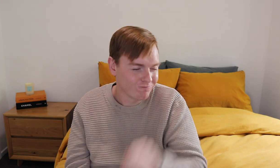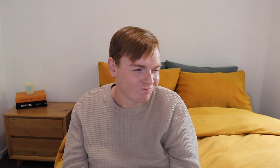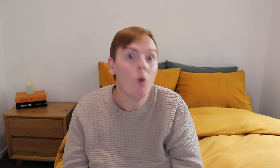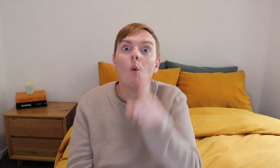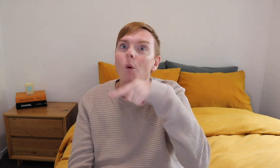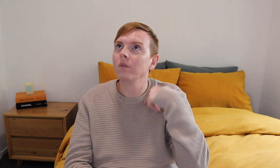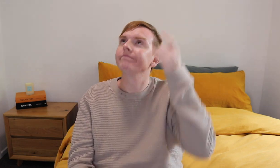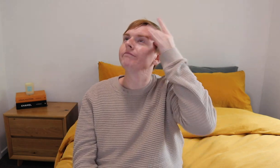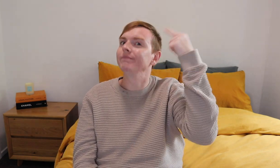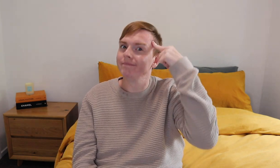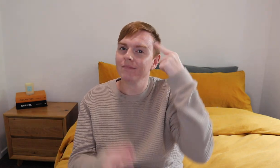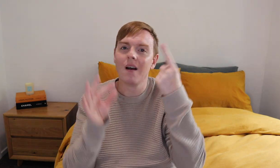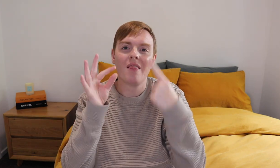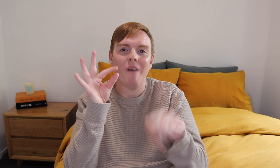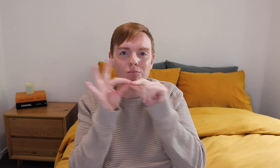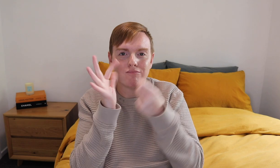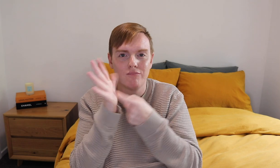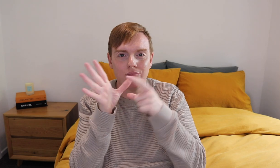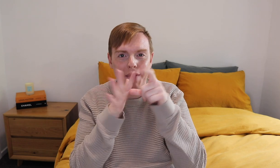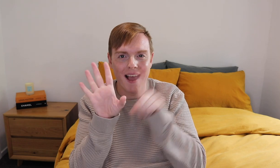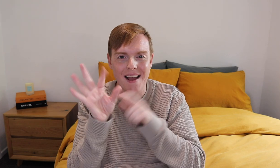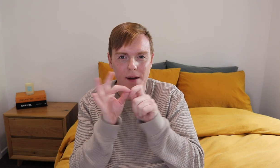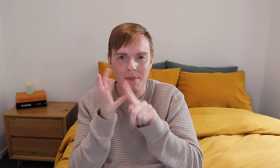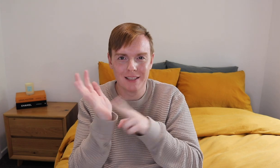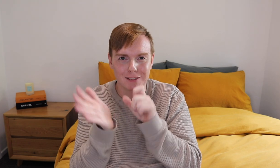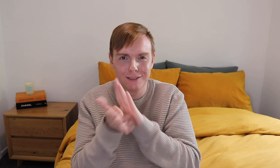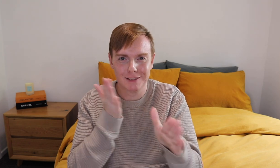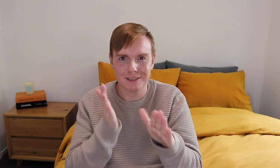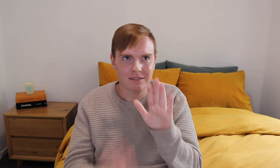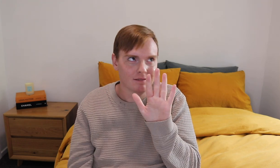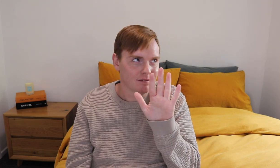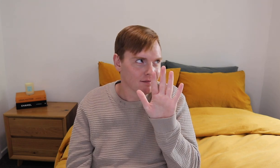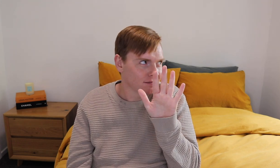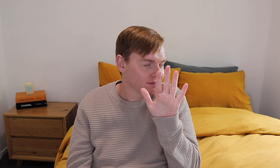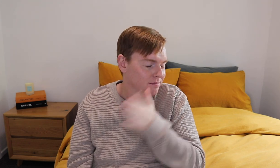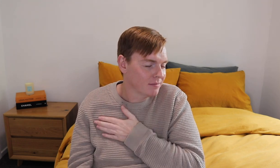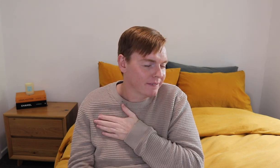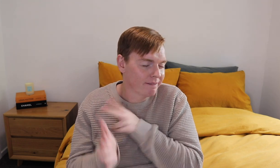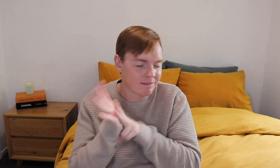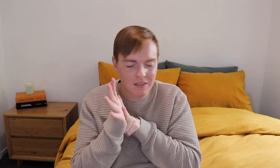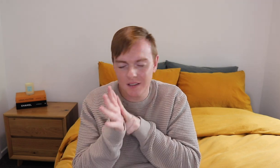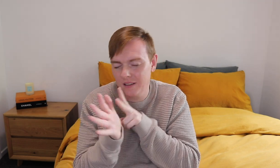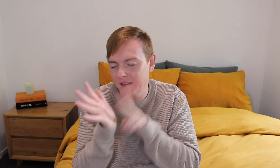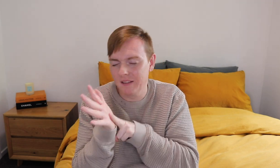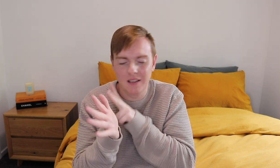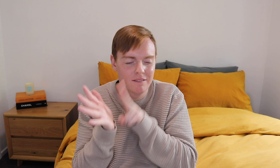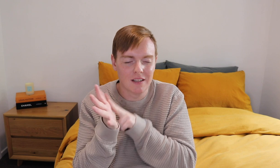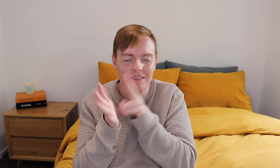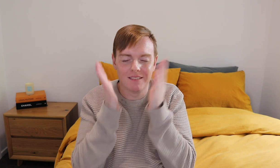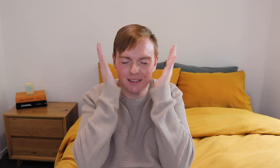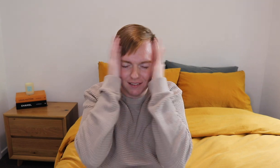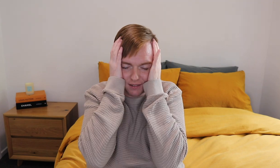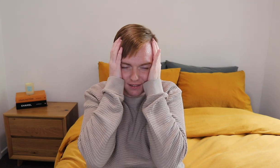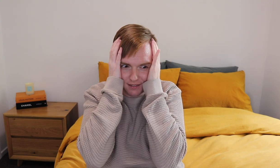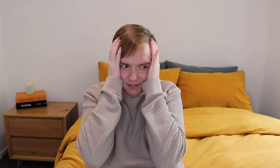Oh, I forget to add one more - The Brady Bunch. Oh my God. My all time favourite TV show!